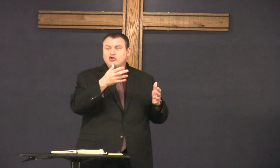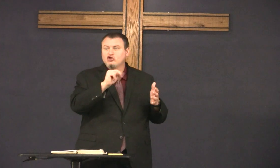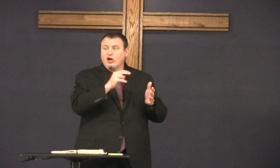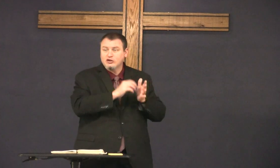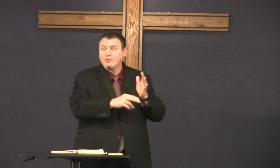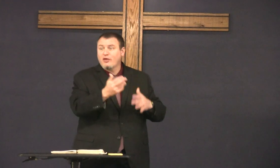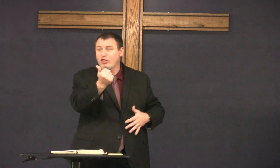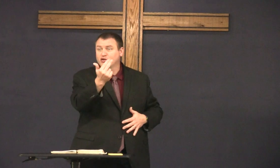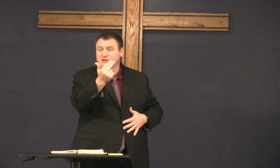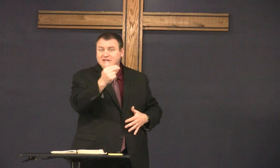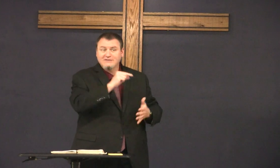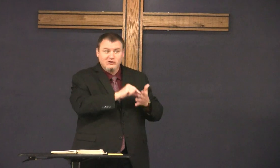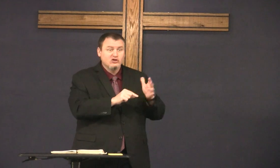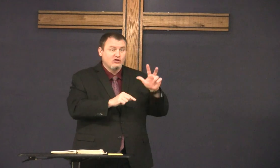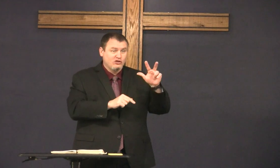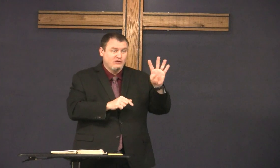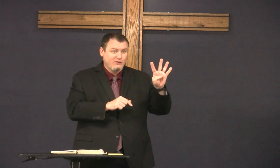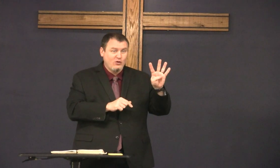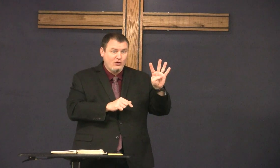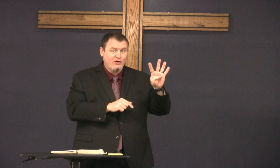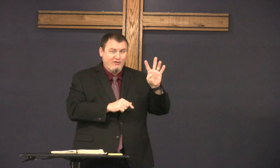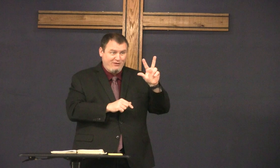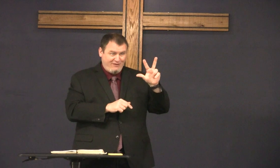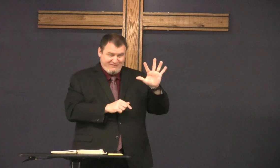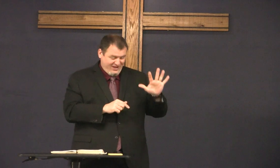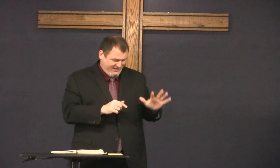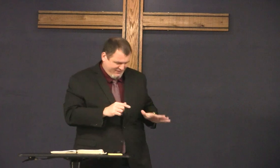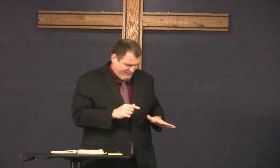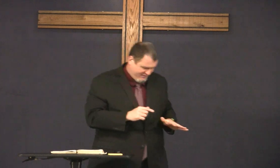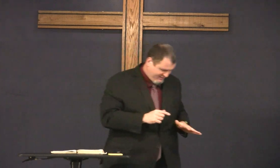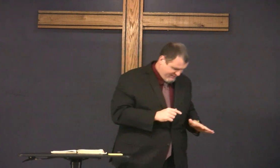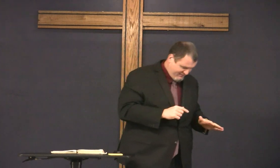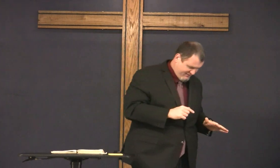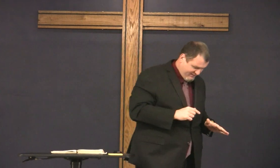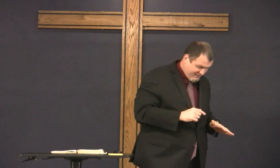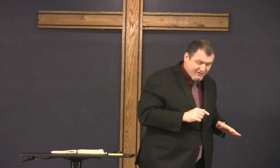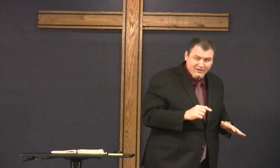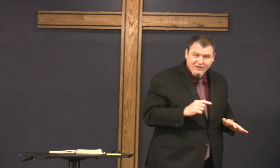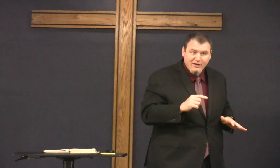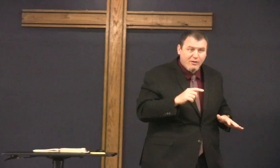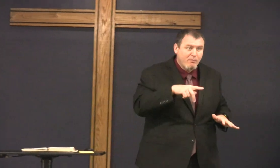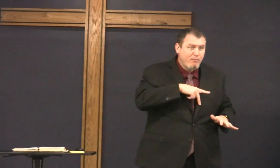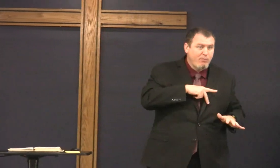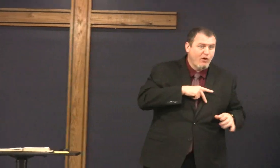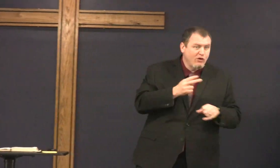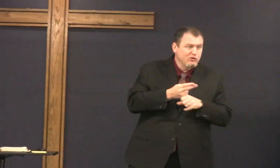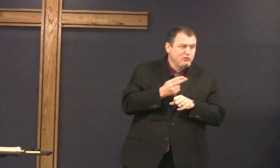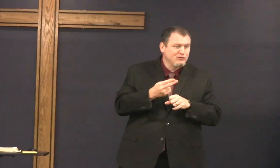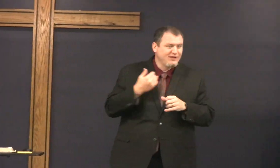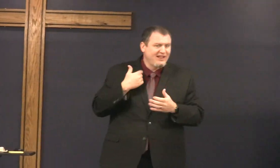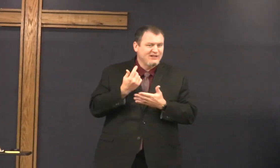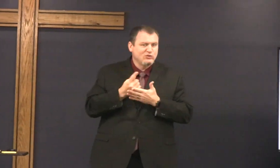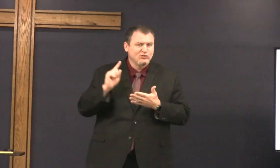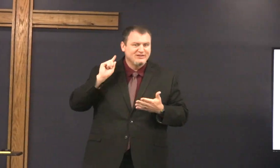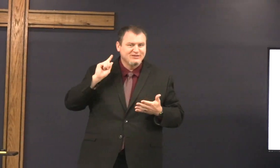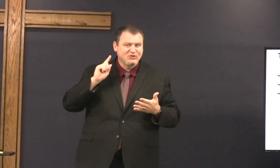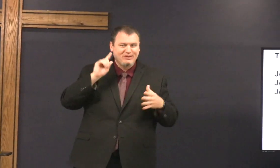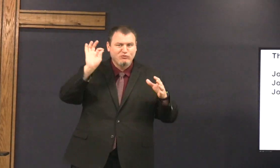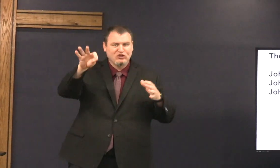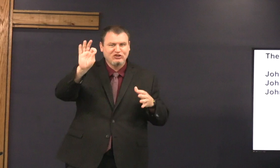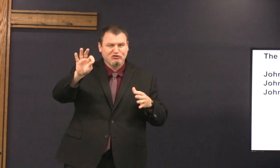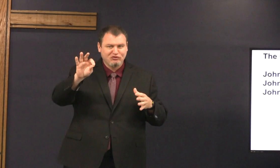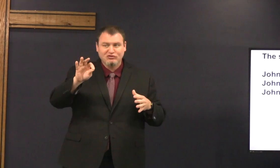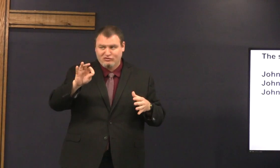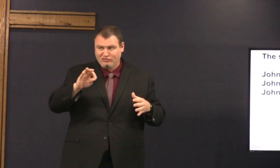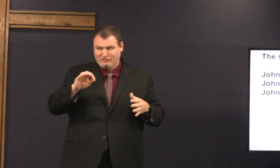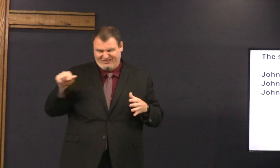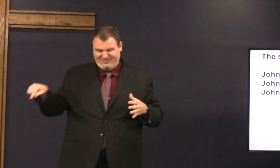and he says in John chapter 13 verse 34 and 35. last week